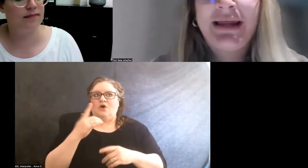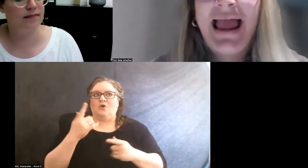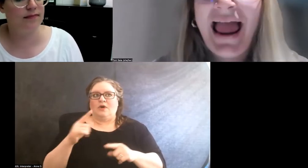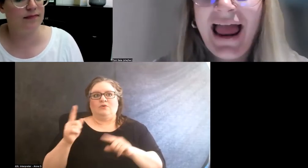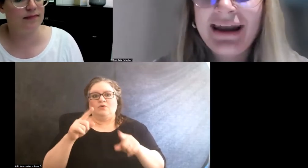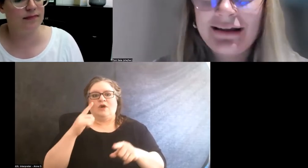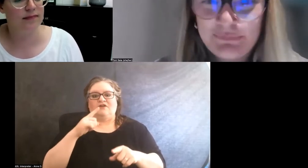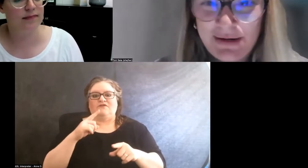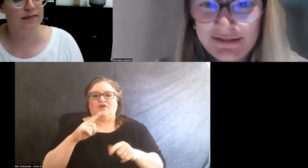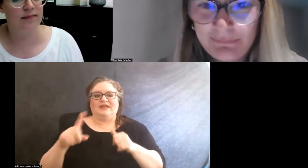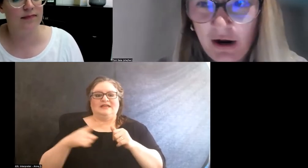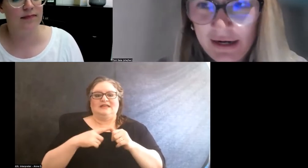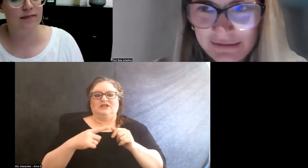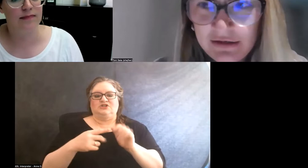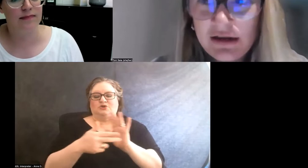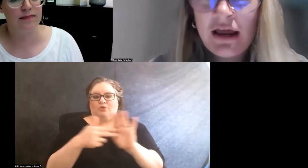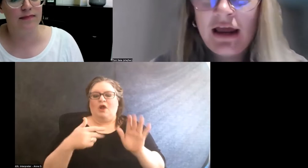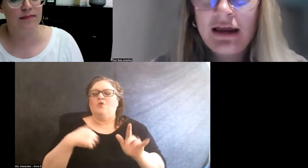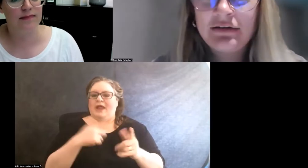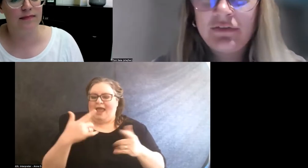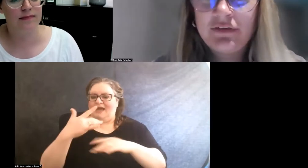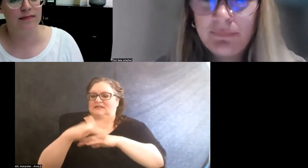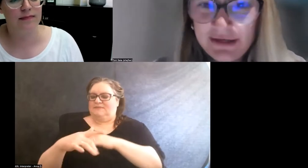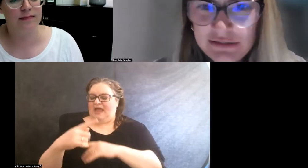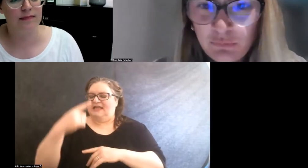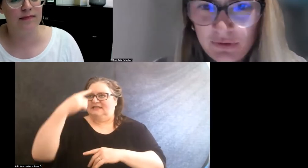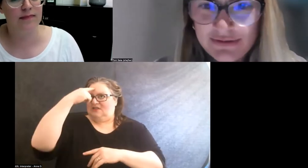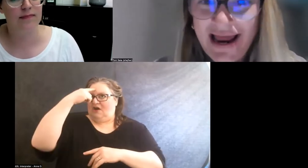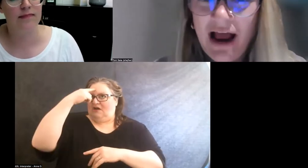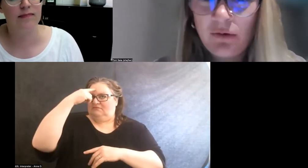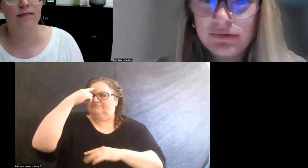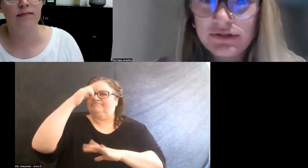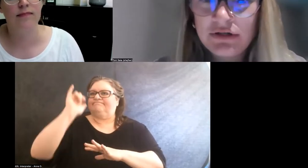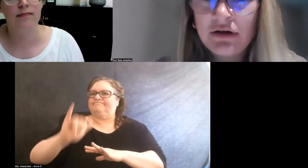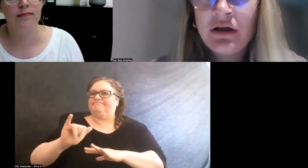we had a space in mind, and the space was housed